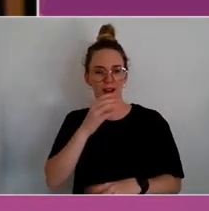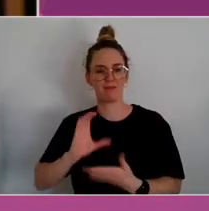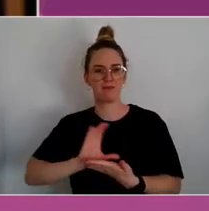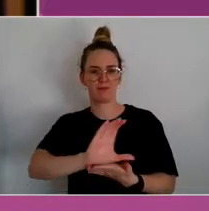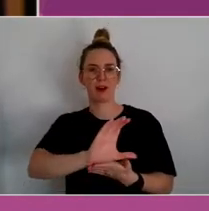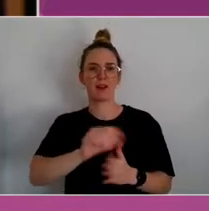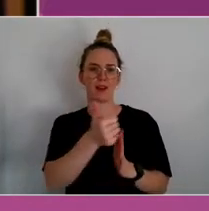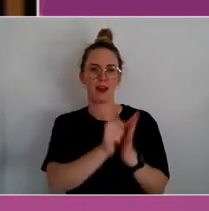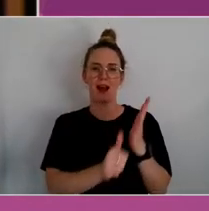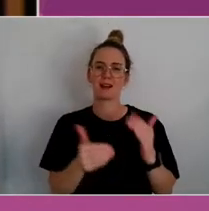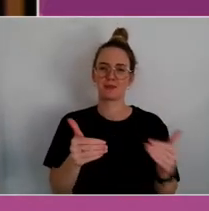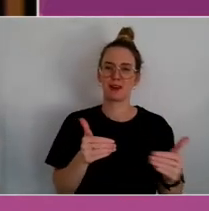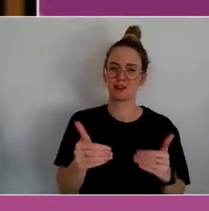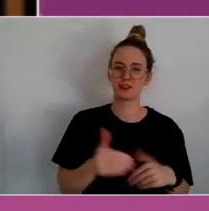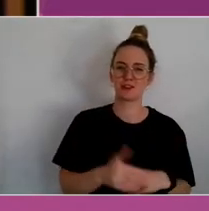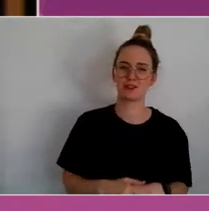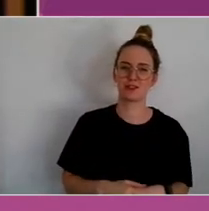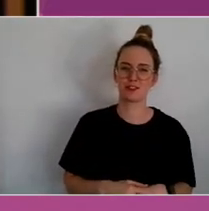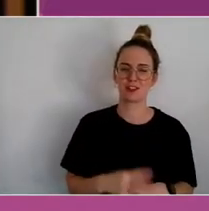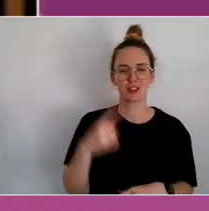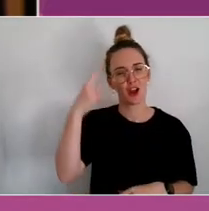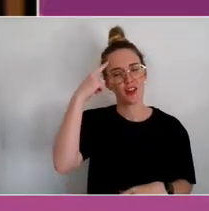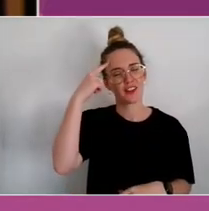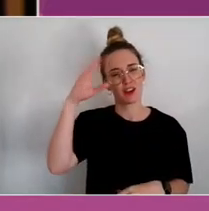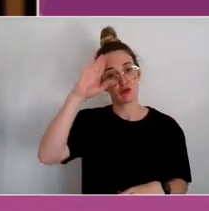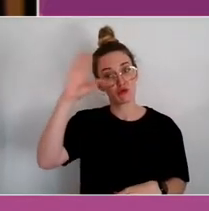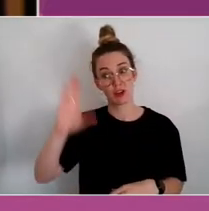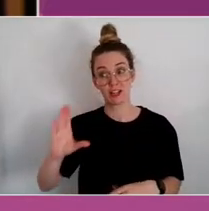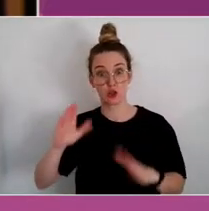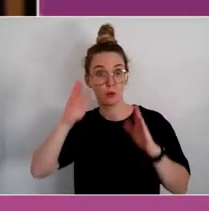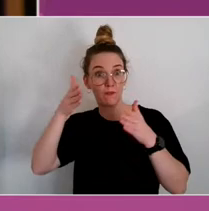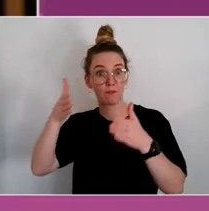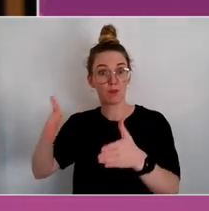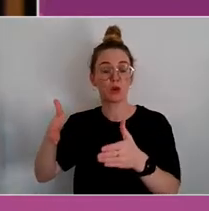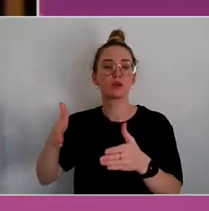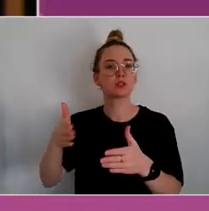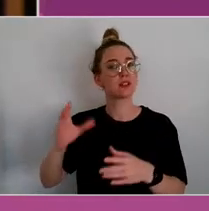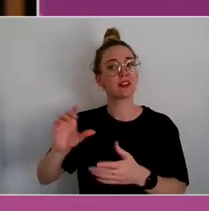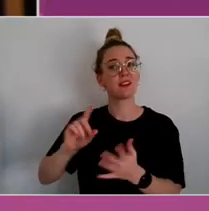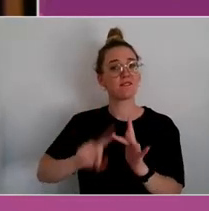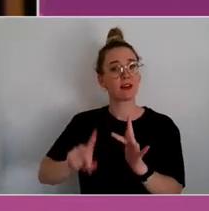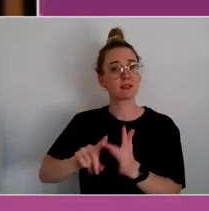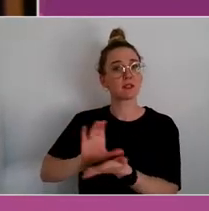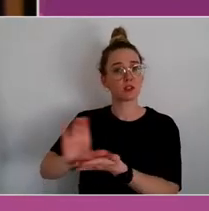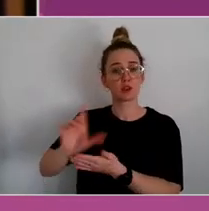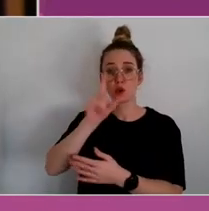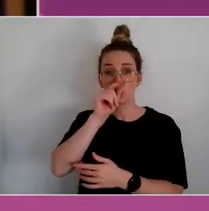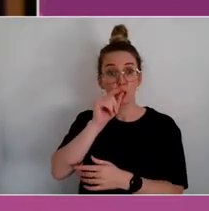So I think definitely regionally focused investment could work if those structural underpinning are there.